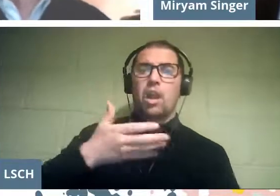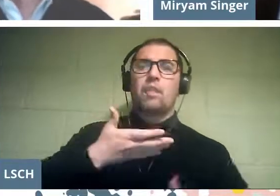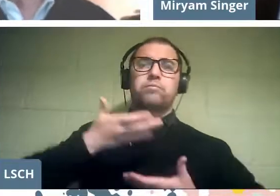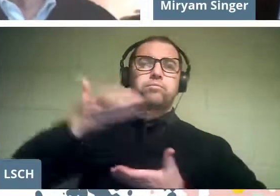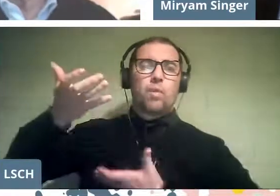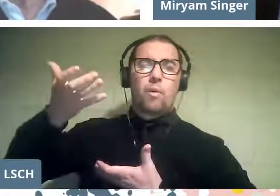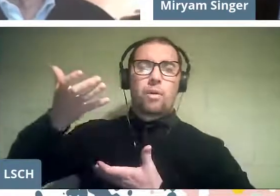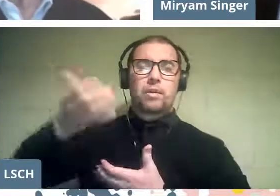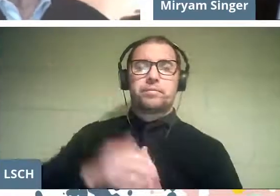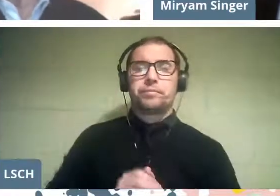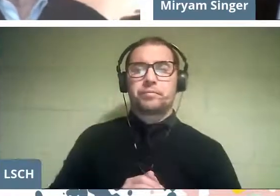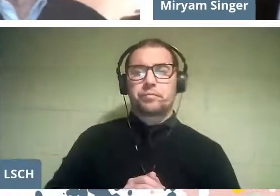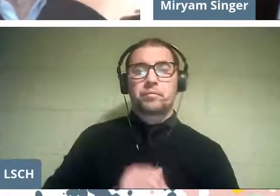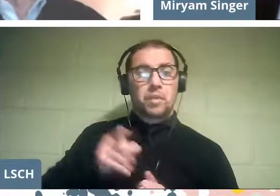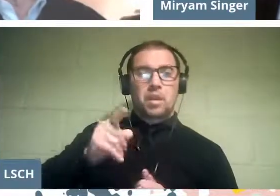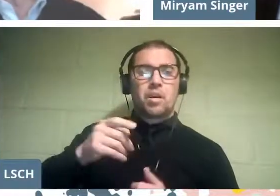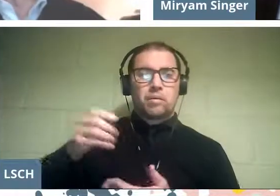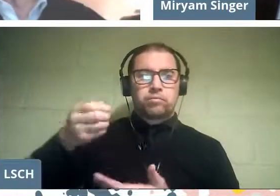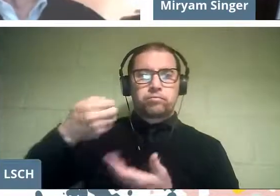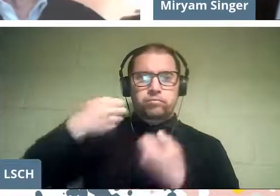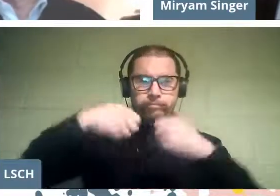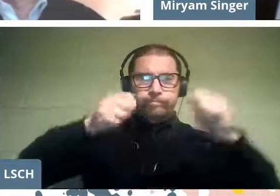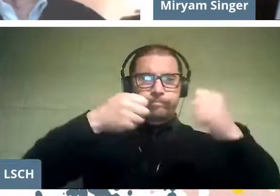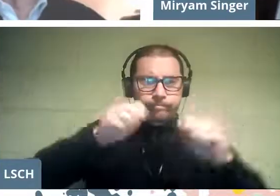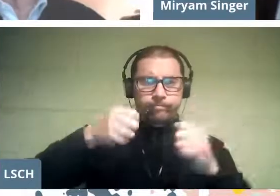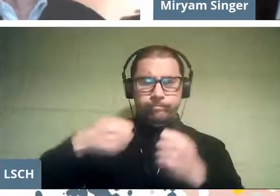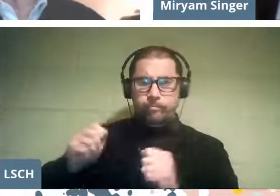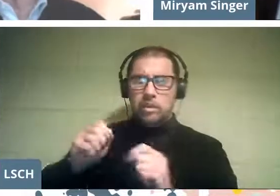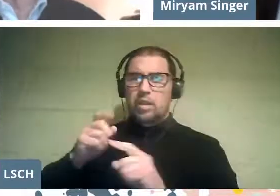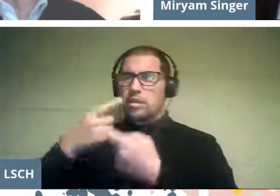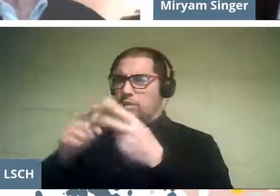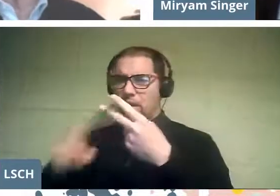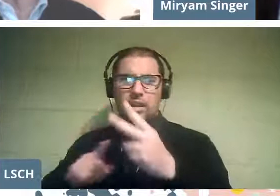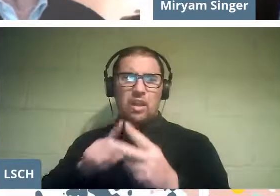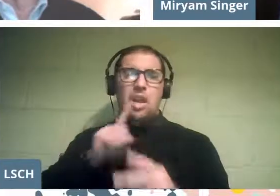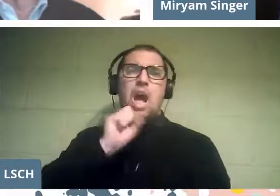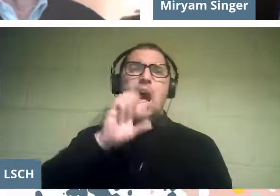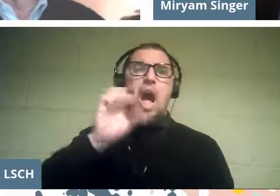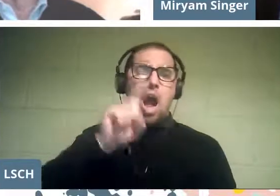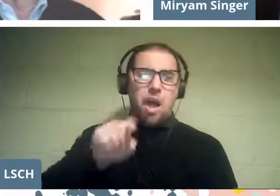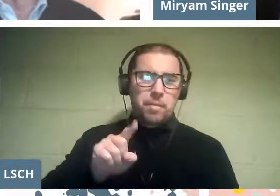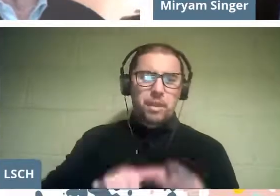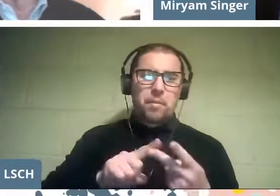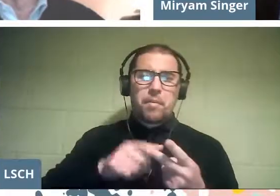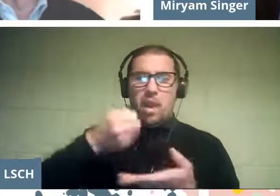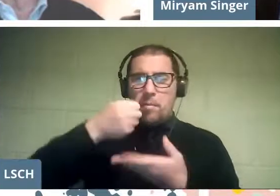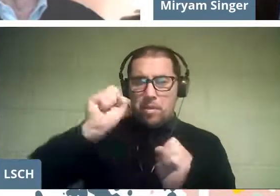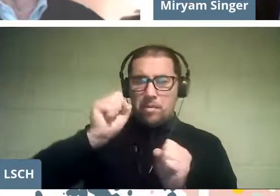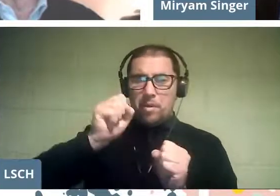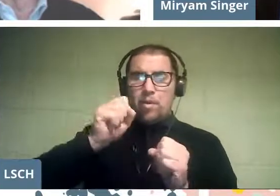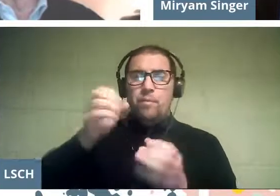She has won several APES critics awards, and the Chilean academy of fine arts award.